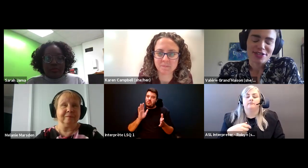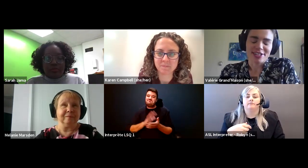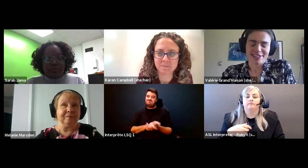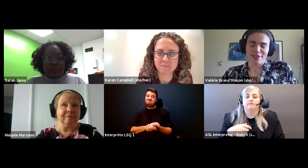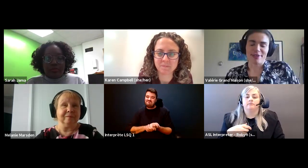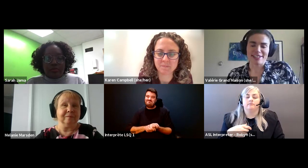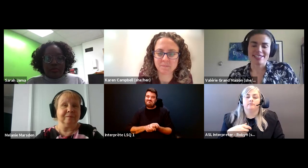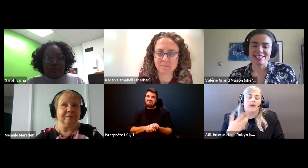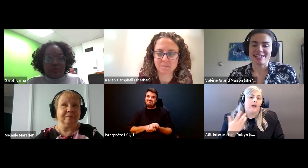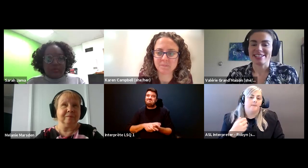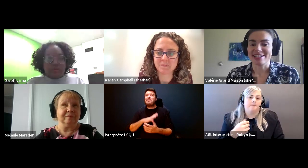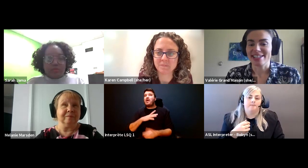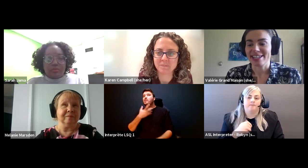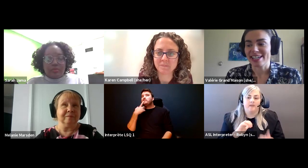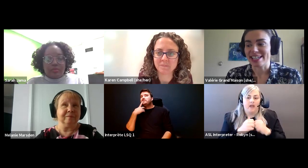Valérie Grand’Maison (she/elle): Just the way to see it as like.